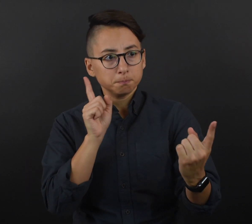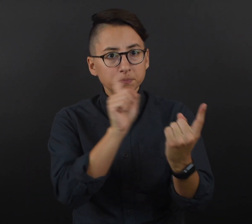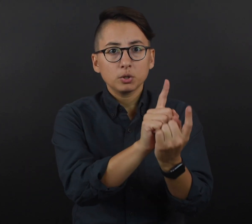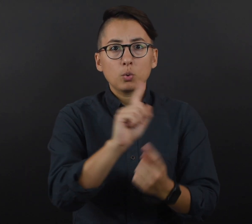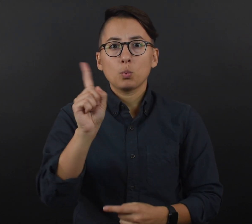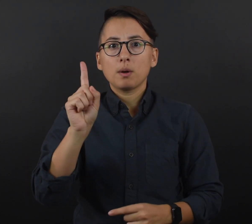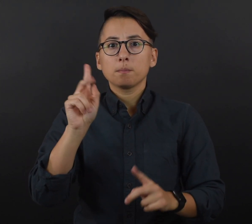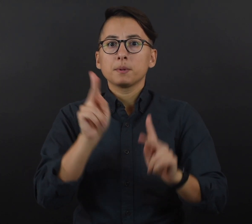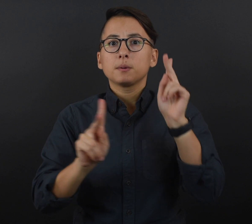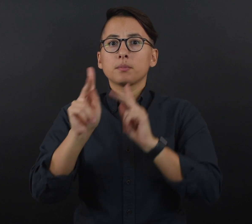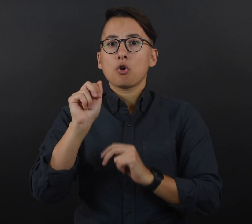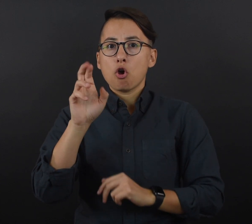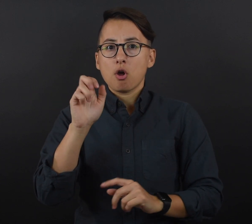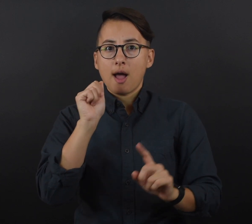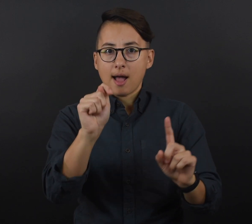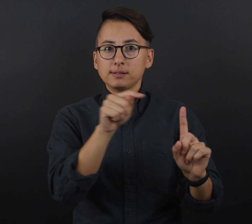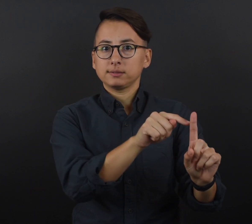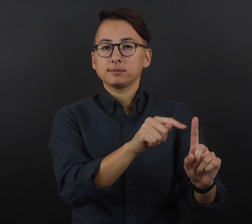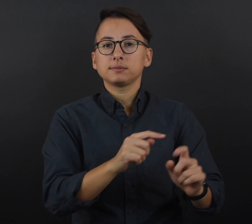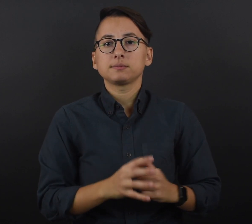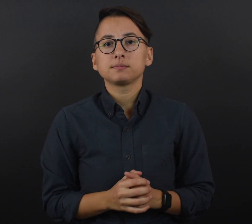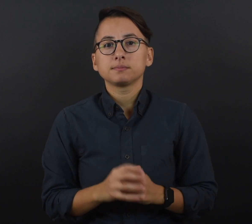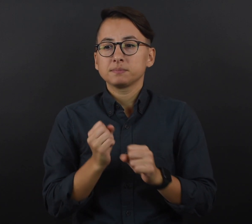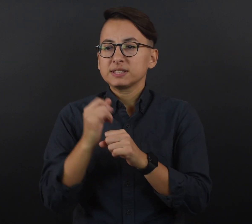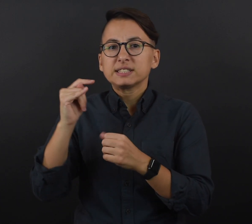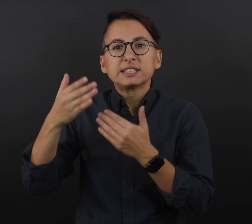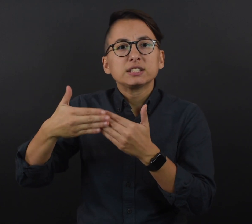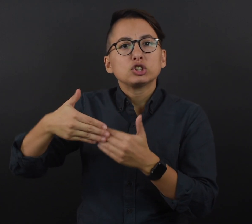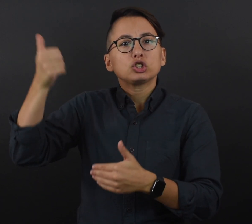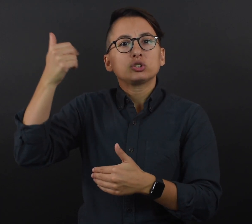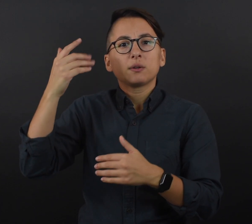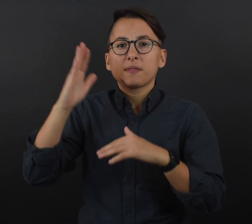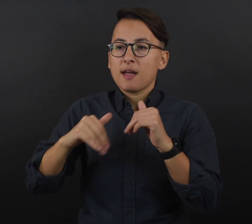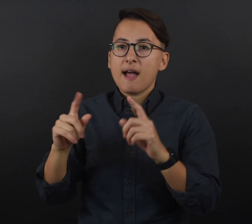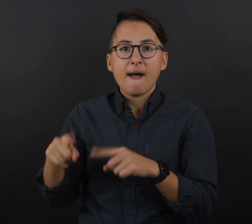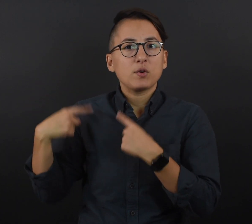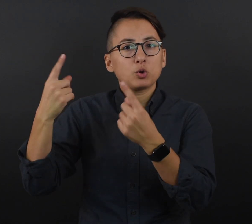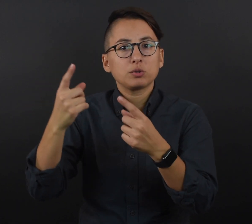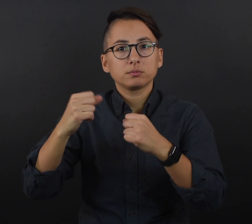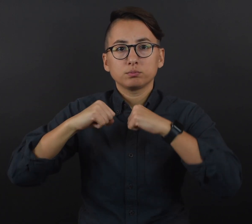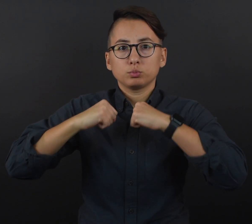into our communities, meeting Minnesotans where they are, and making it easier than ever to get